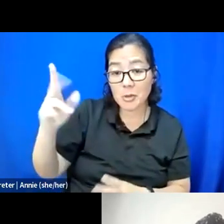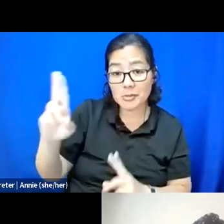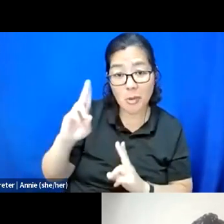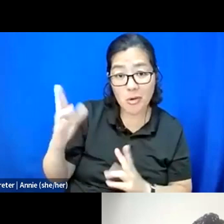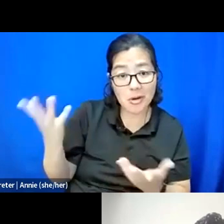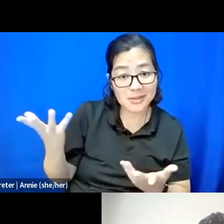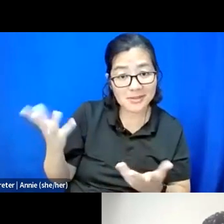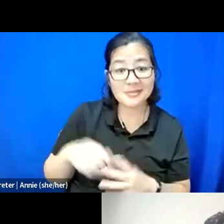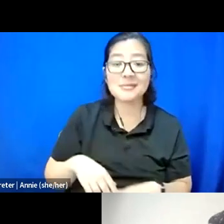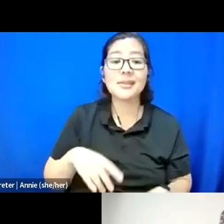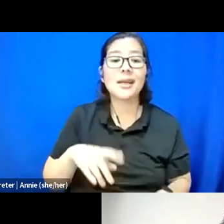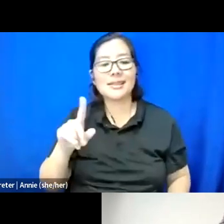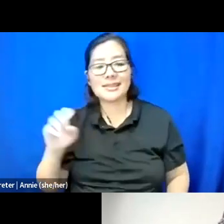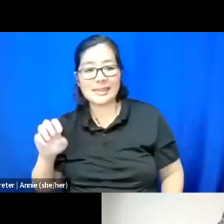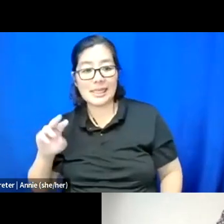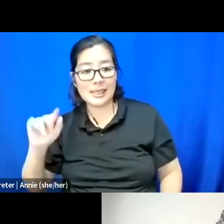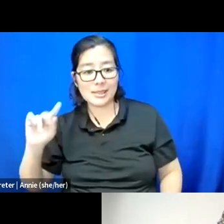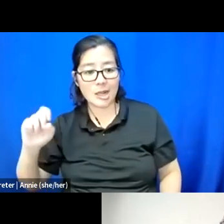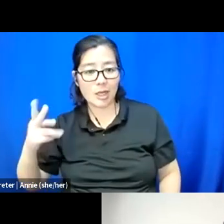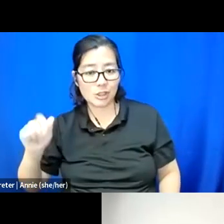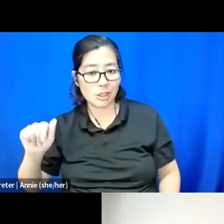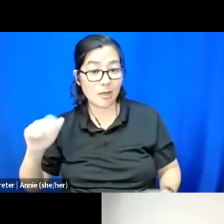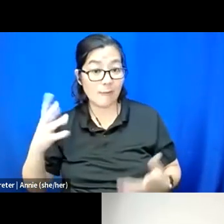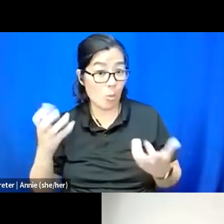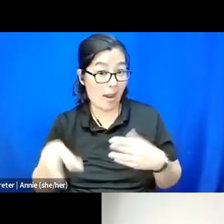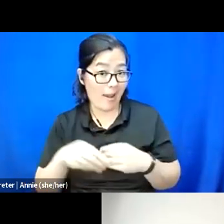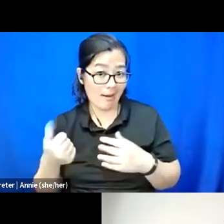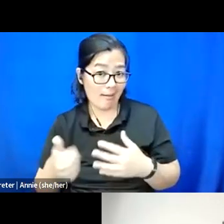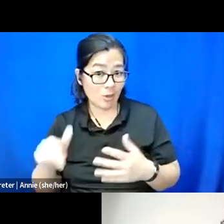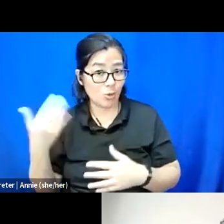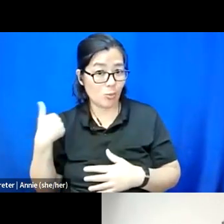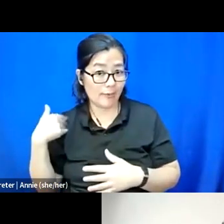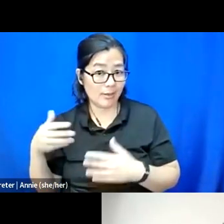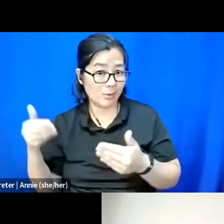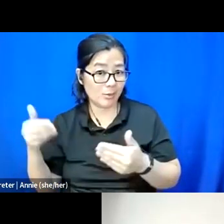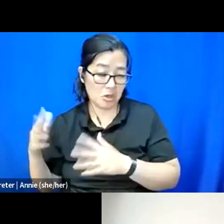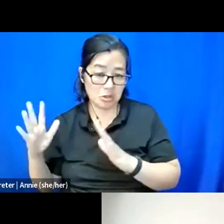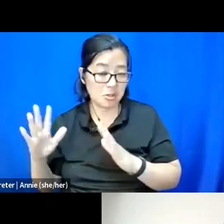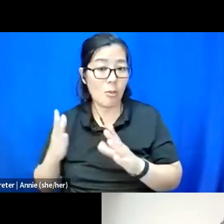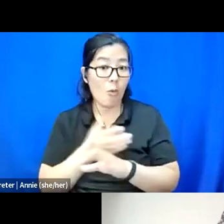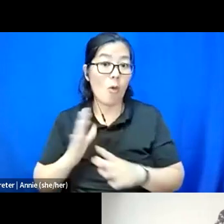and Natasha, if there's anything else that you'd like to add before we get to the formal panel. I'll give you the floor.